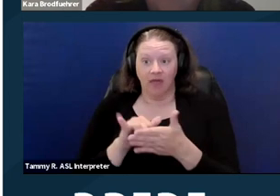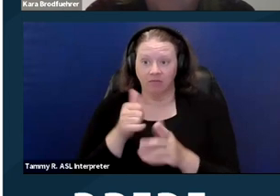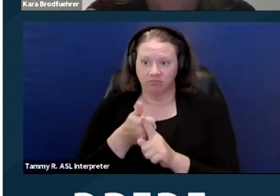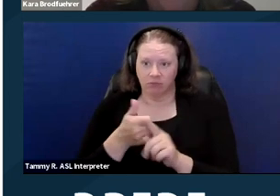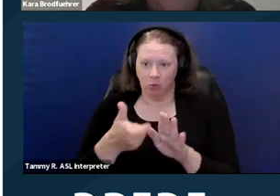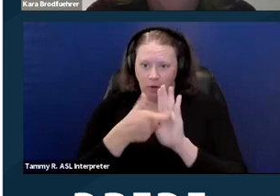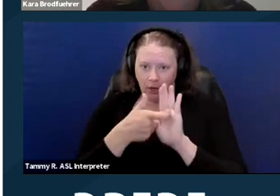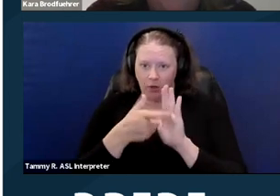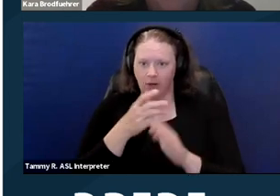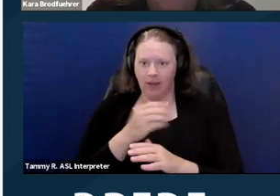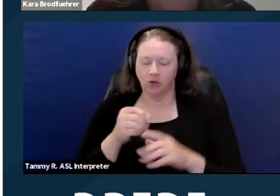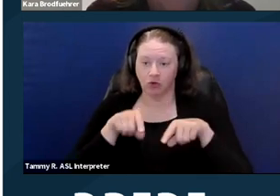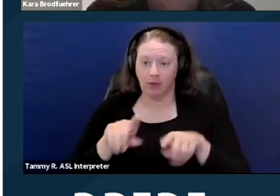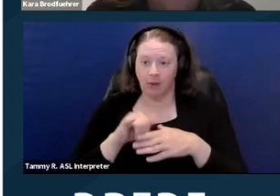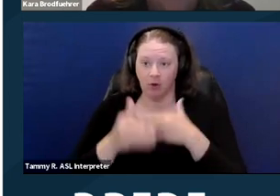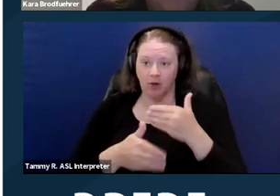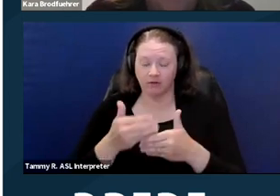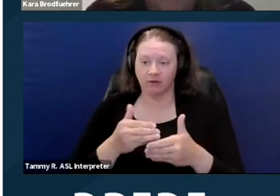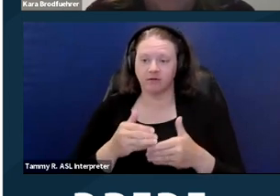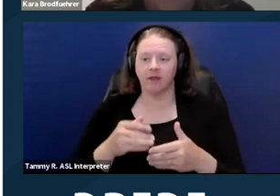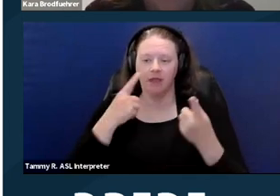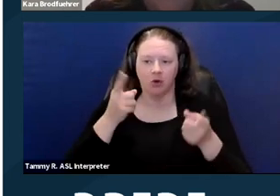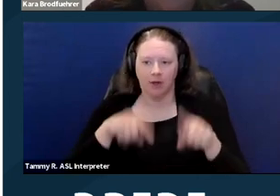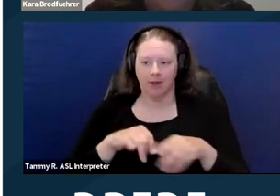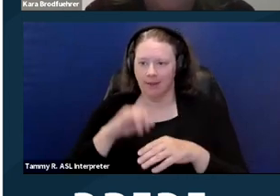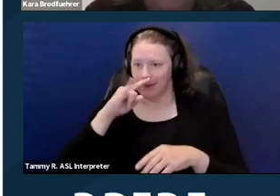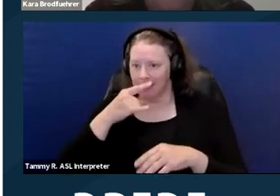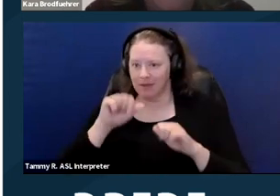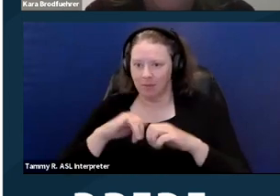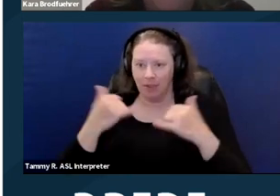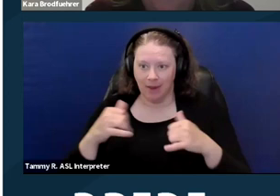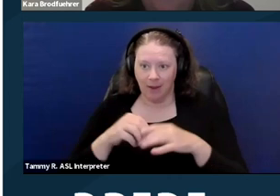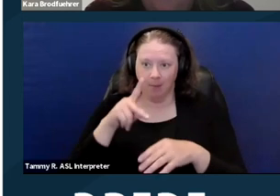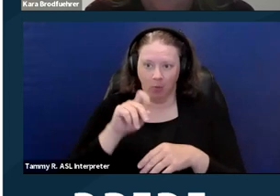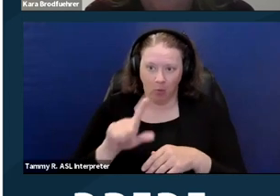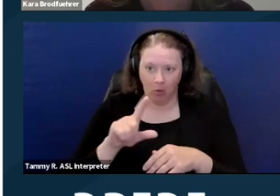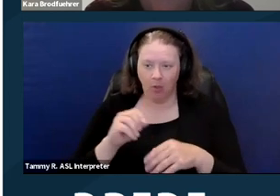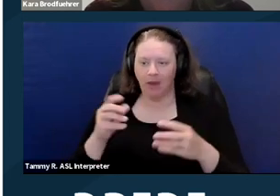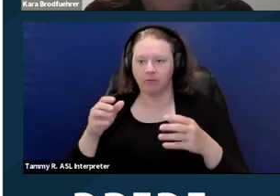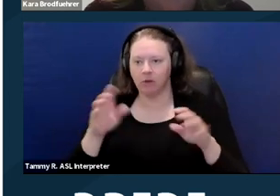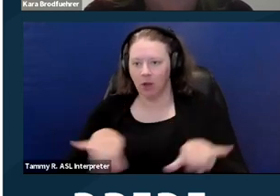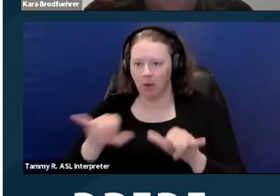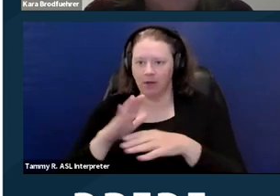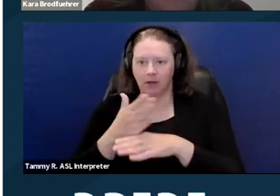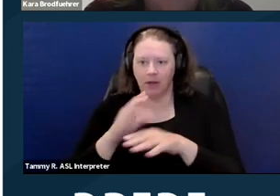are gonna let the kids go in the common areas, in the pool. They don't agree the manager will be fired, but they do agree that the staff